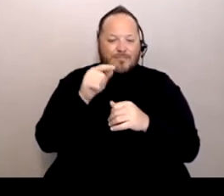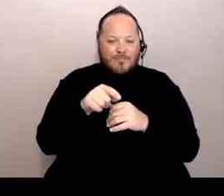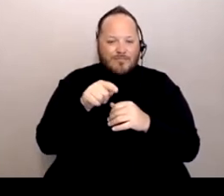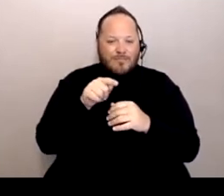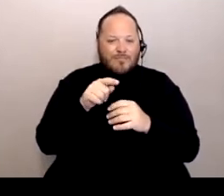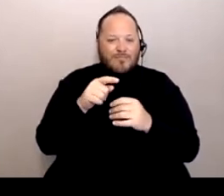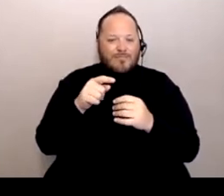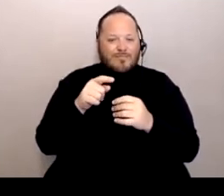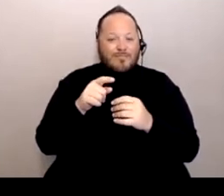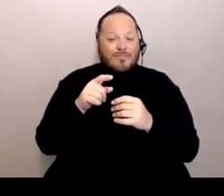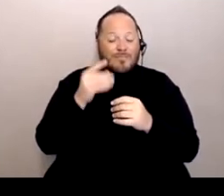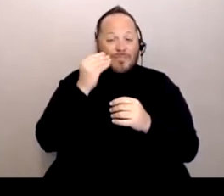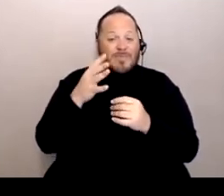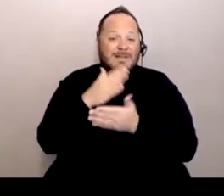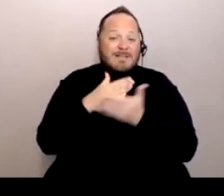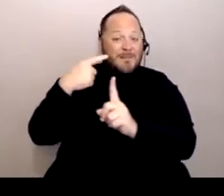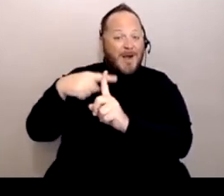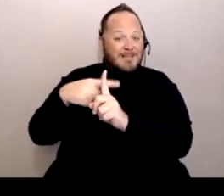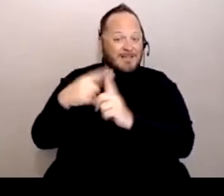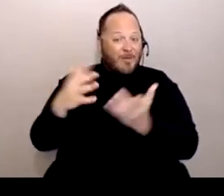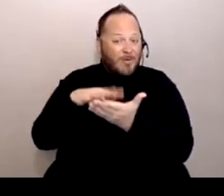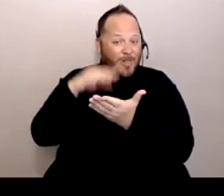that we did learn from COVID, because there were some positive things,